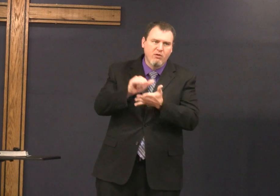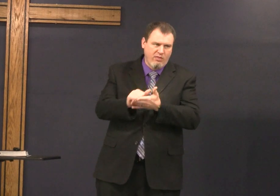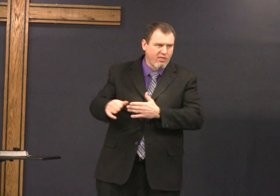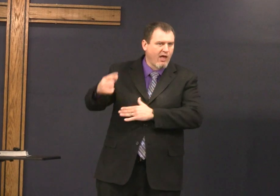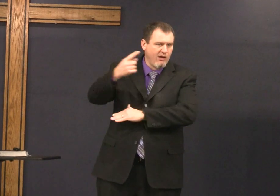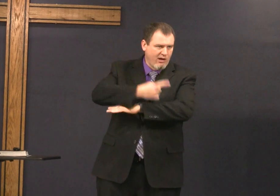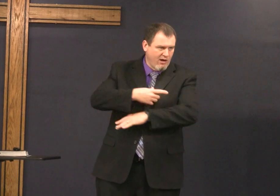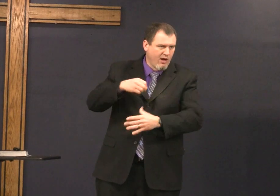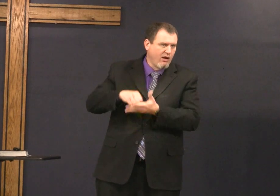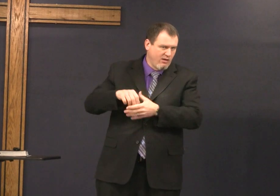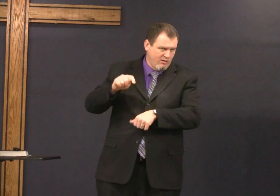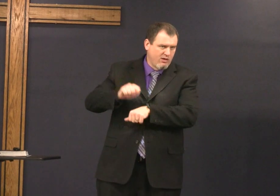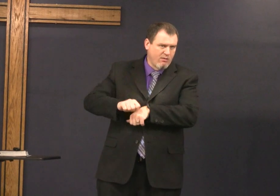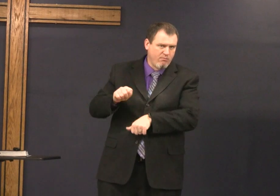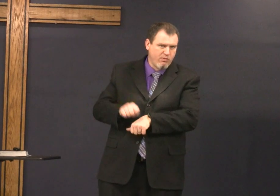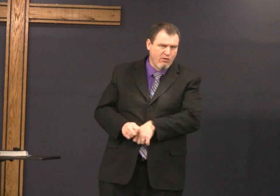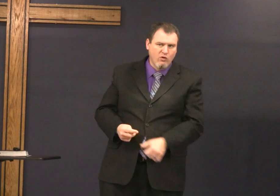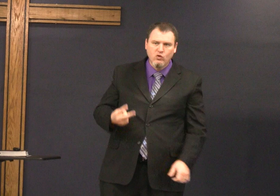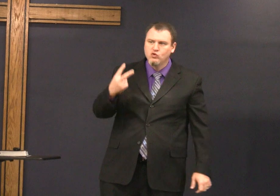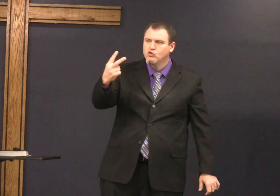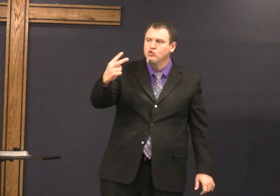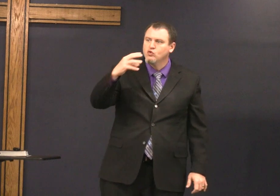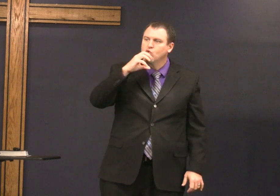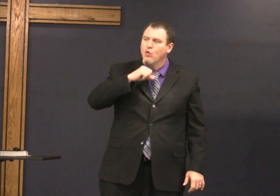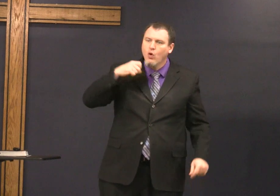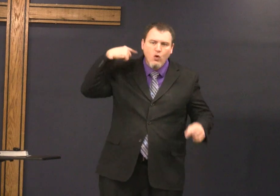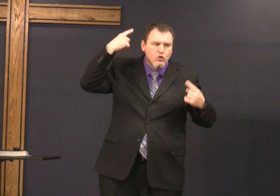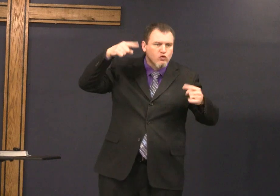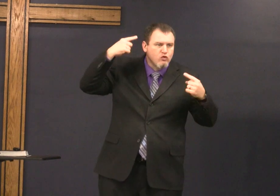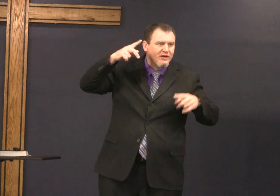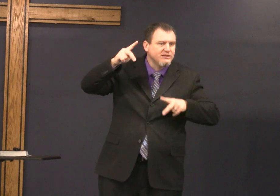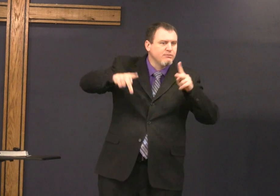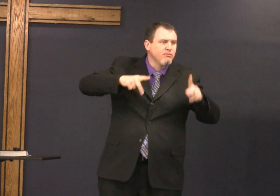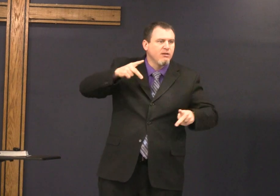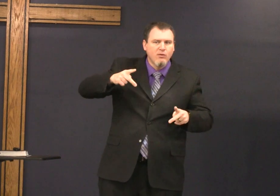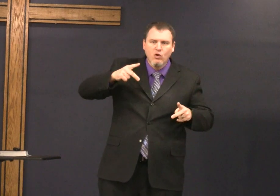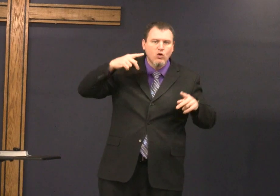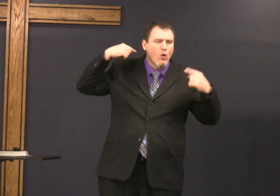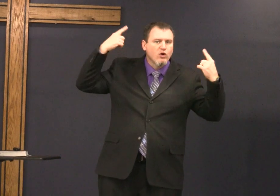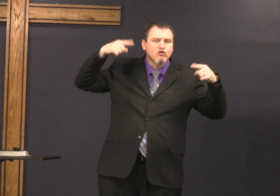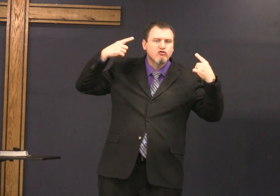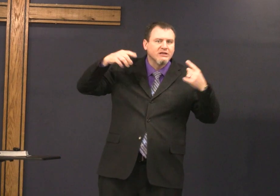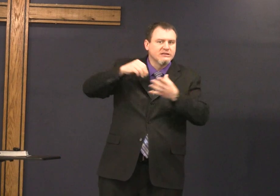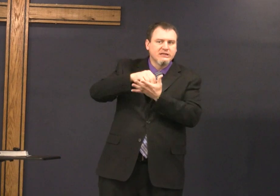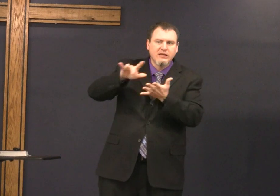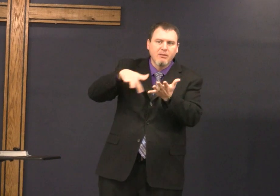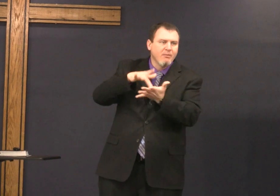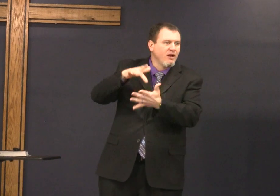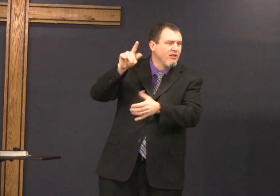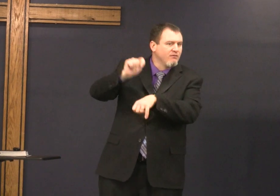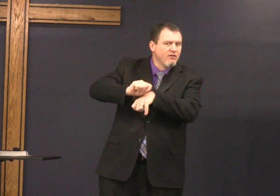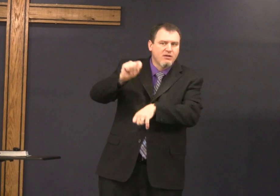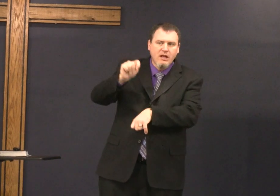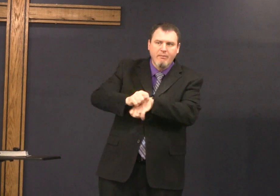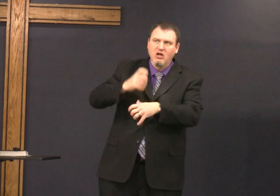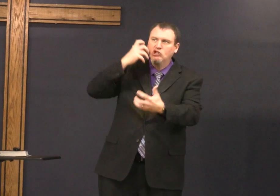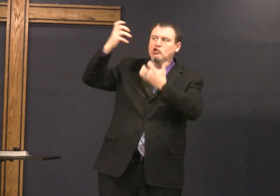I'm sure people remember that day in the temple two old crazy people in the temple the middle